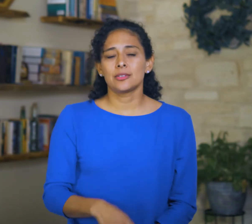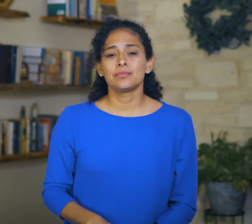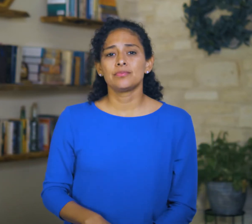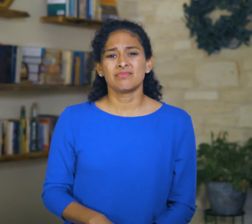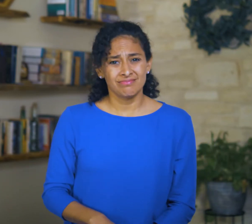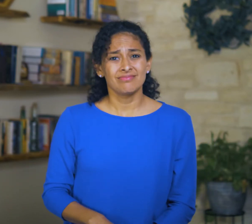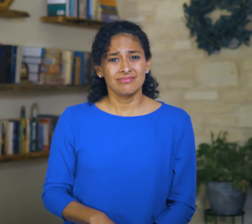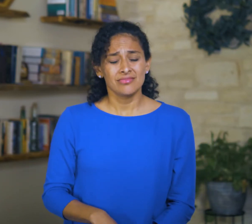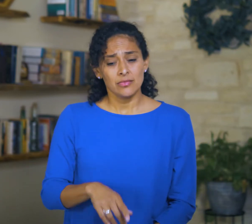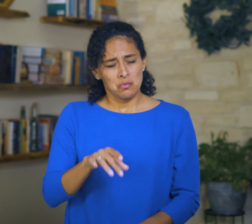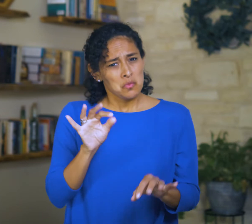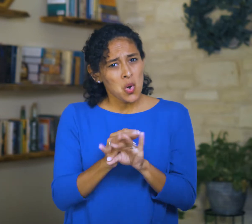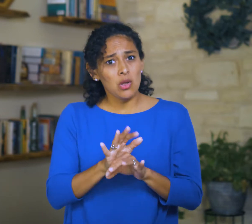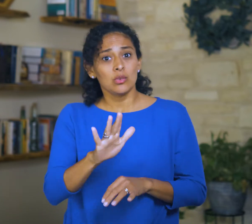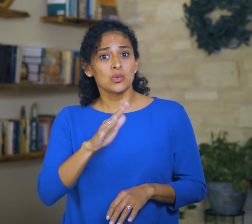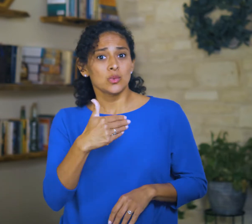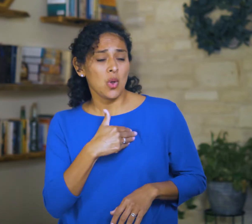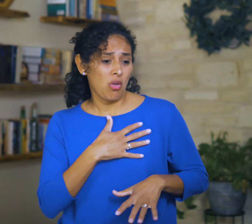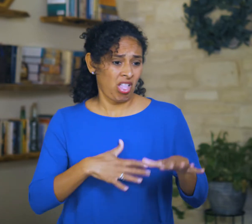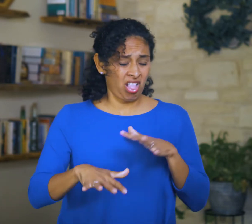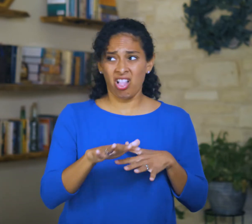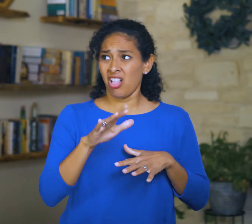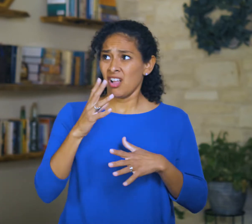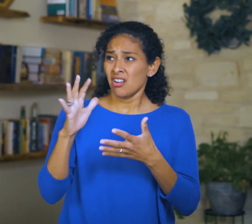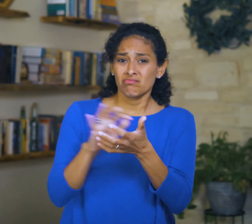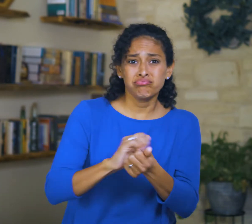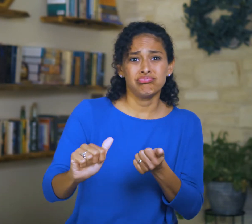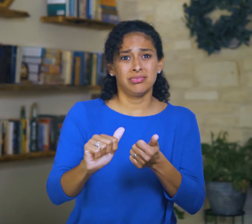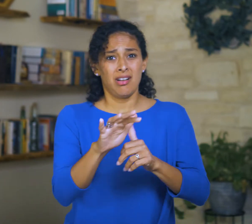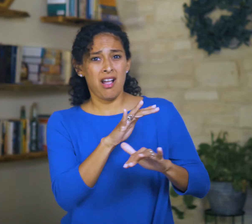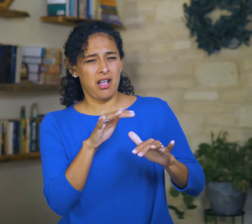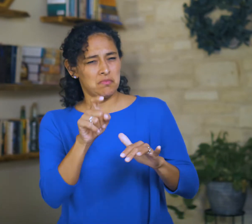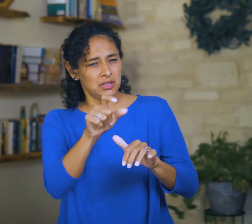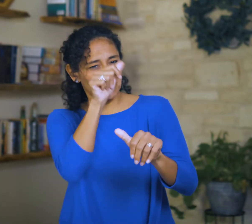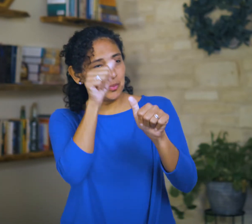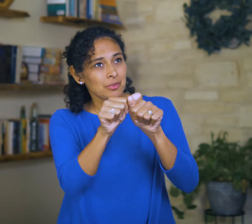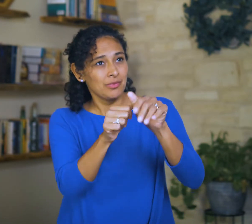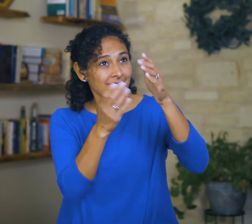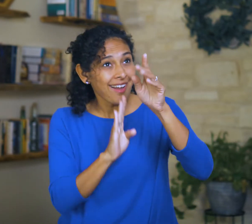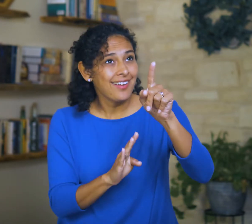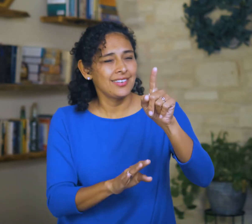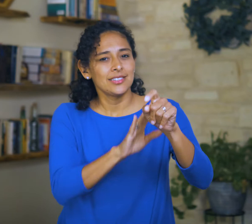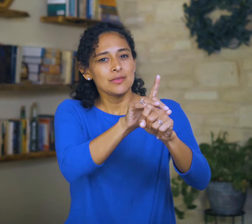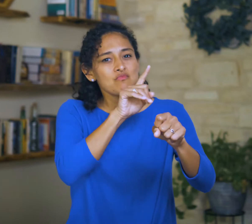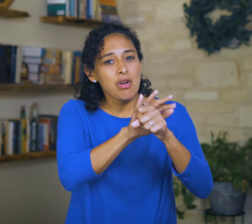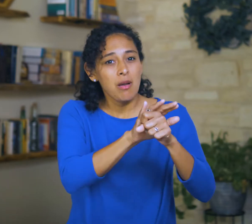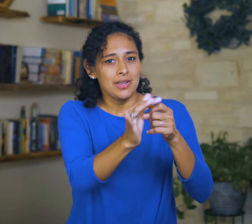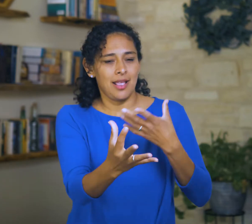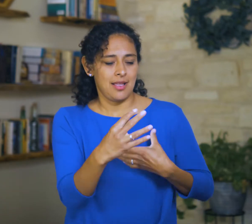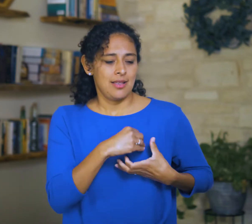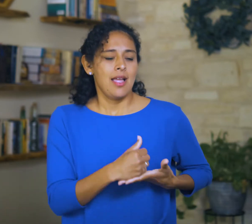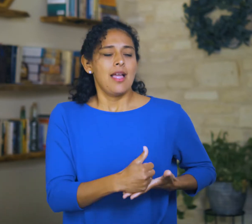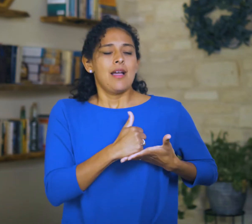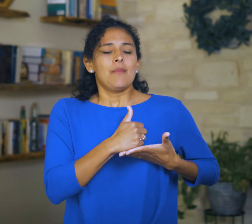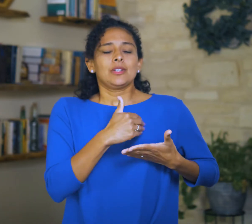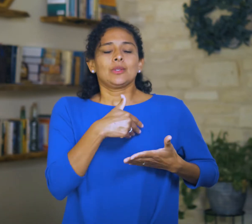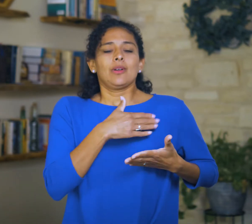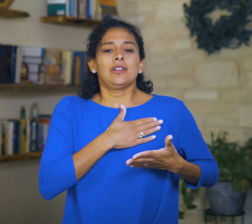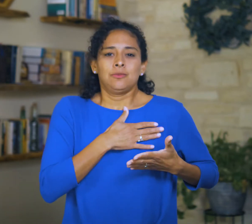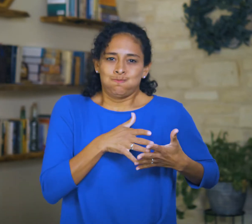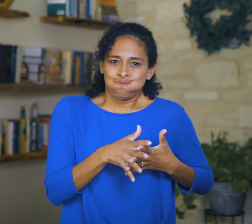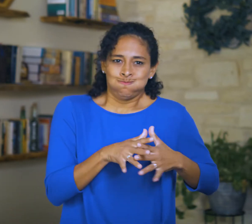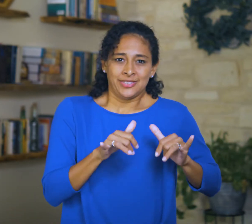remembering God and His promises will keep their souls afloat during Judah’s destruction,